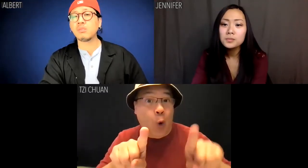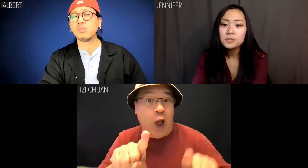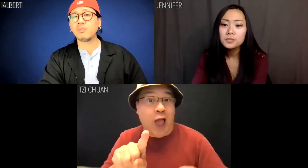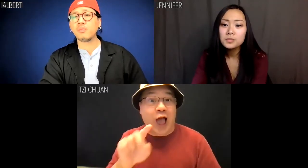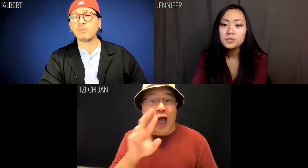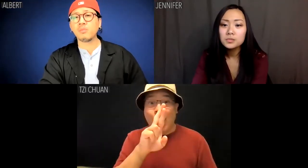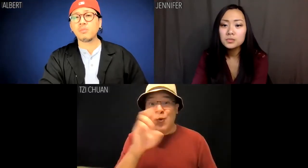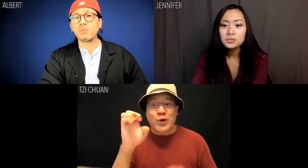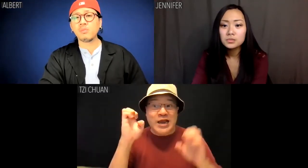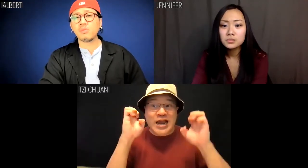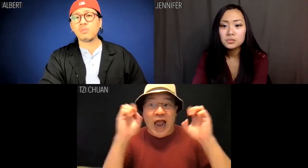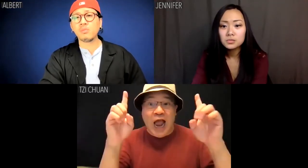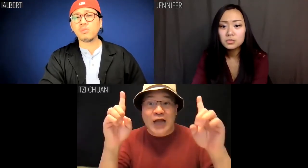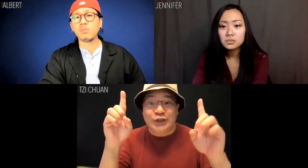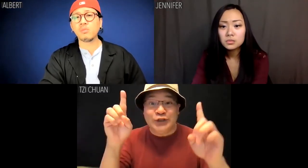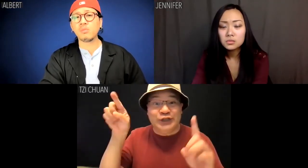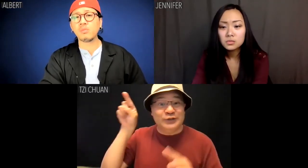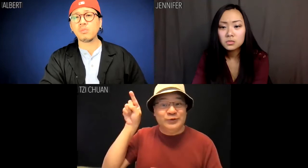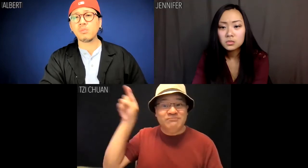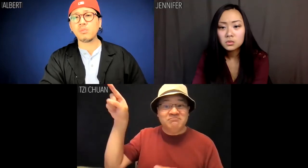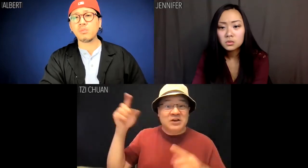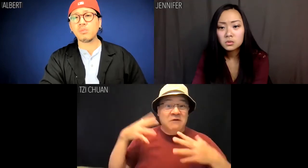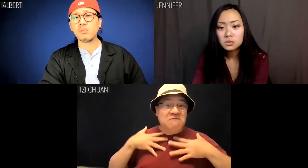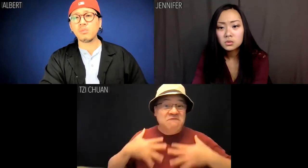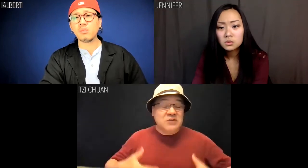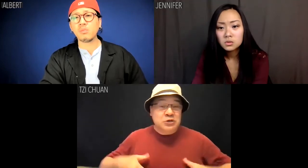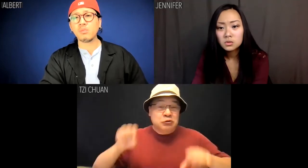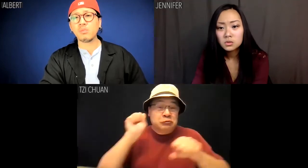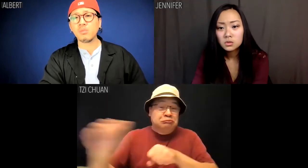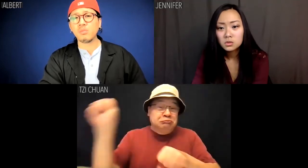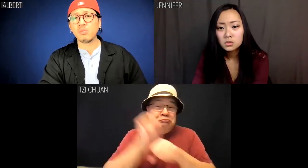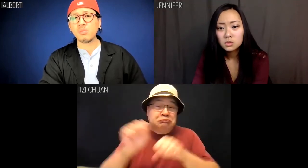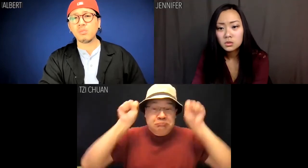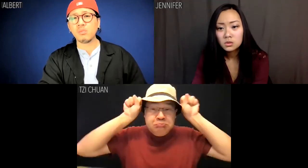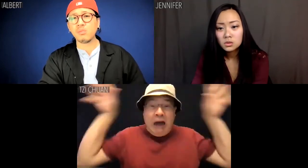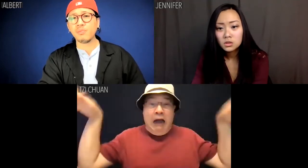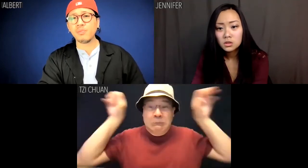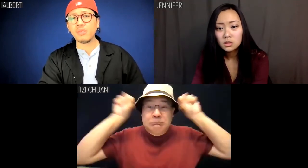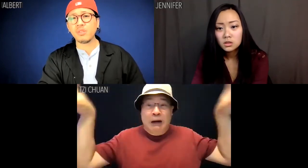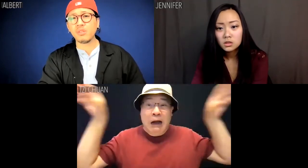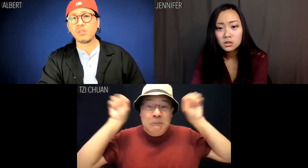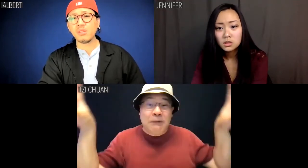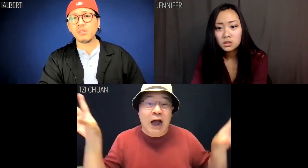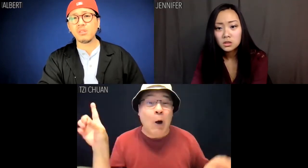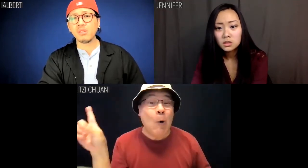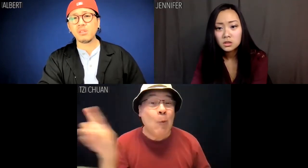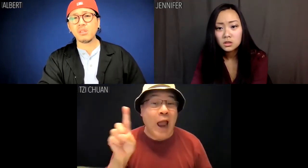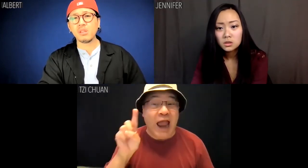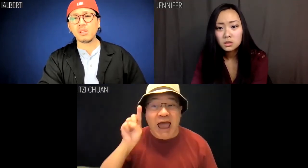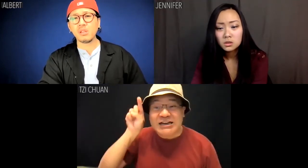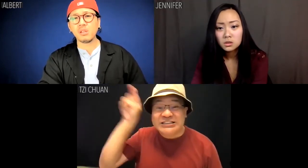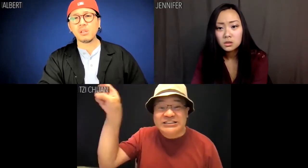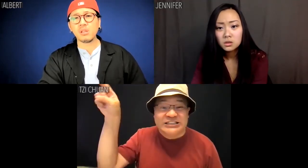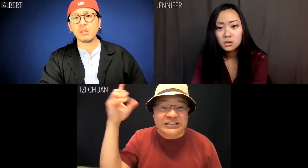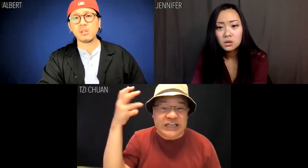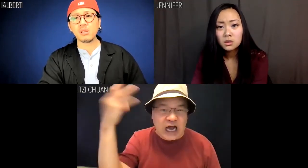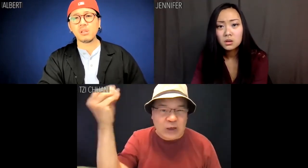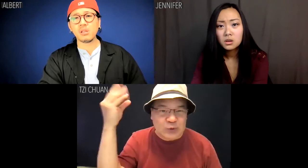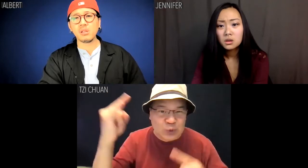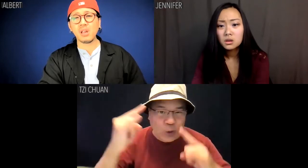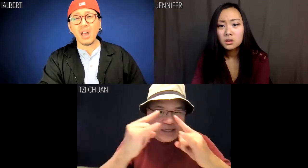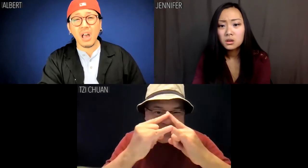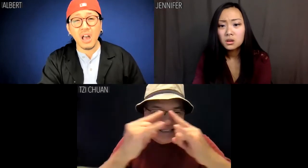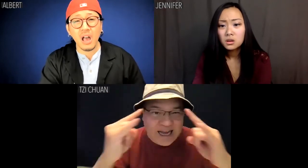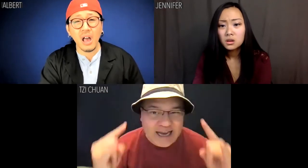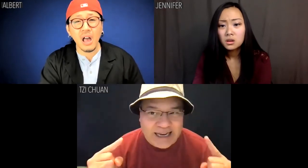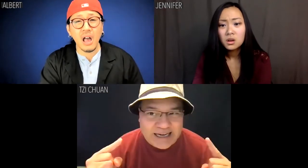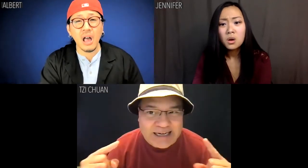whereas re-education is a euphemism for grueling physical exertion in a remote outdoor camp.